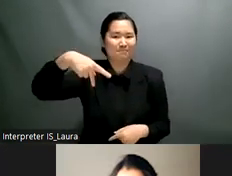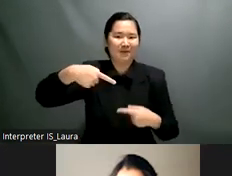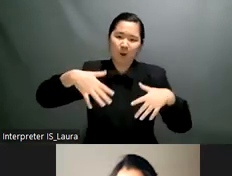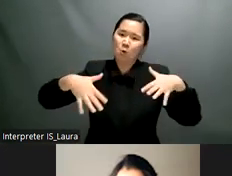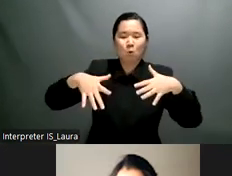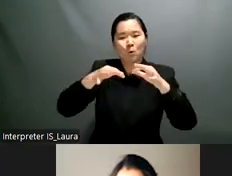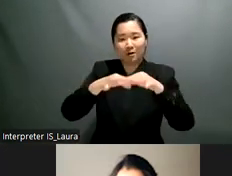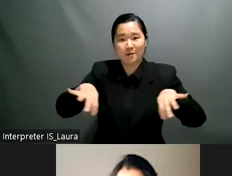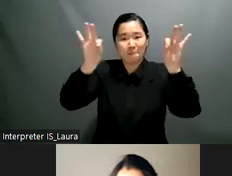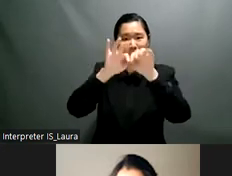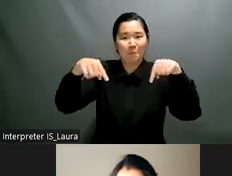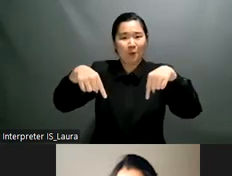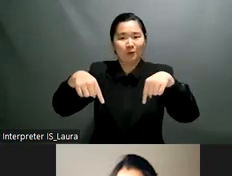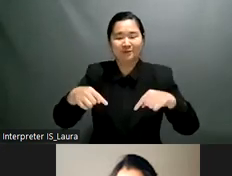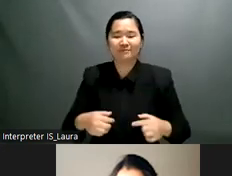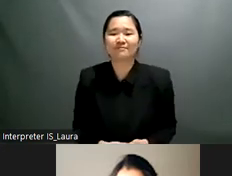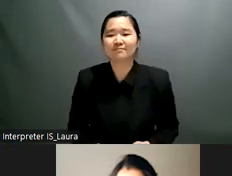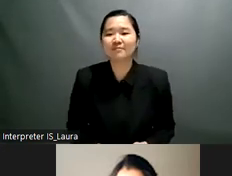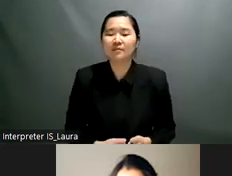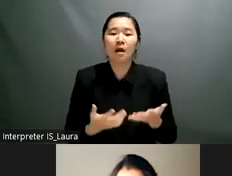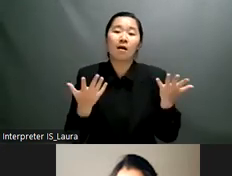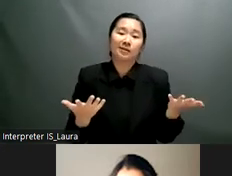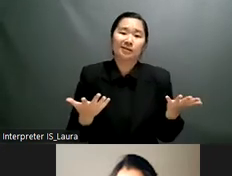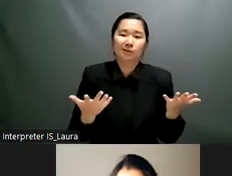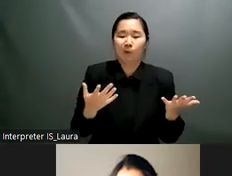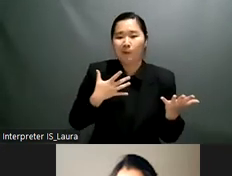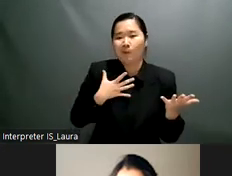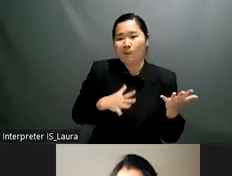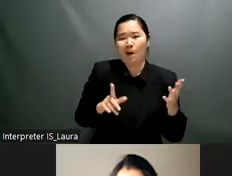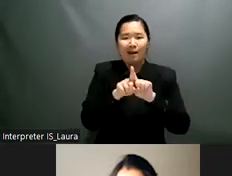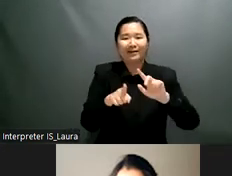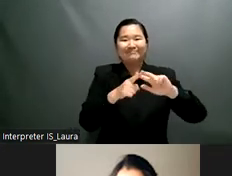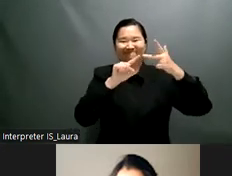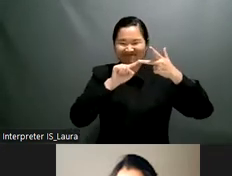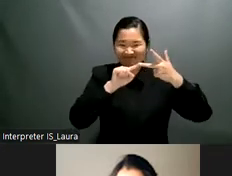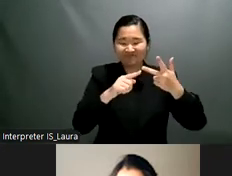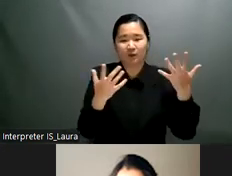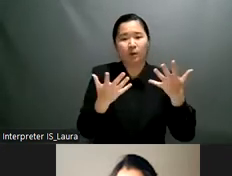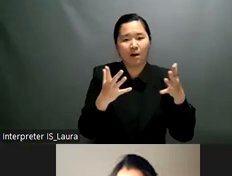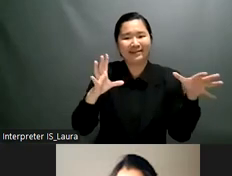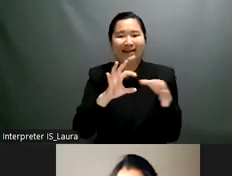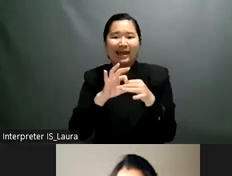in cusp at technology as advancing rights of persons with disabilities in different spheres so